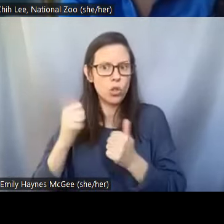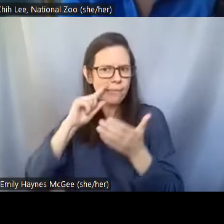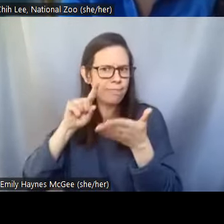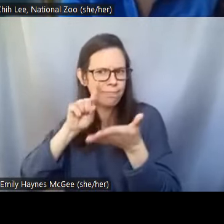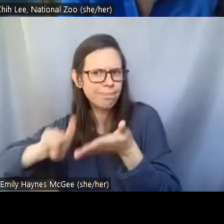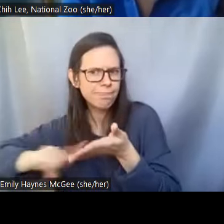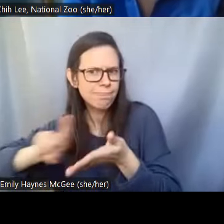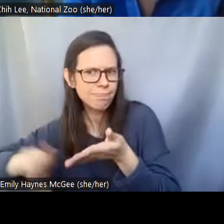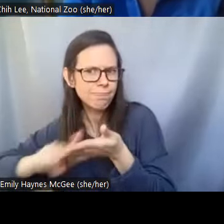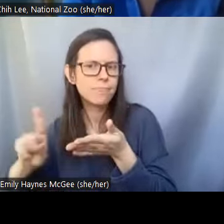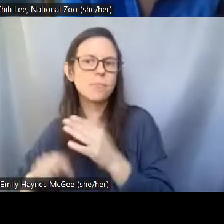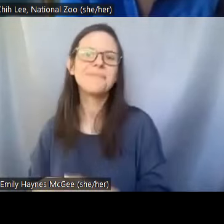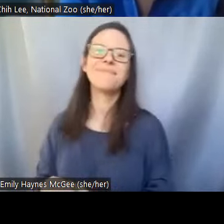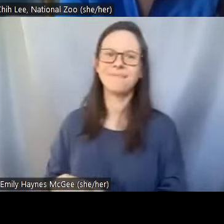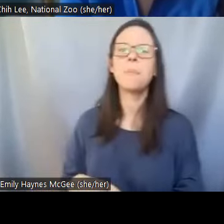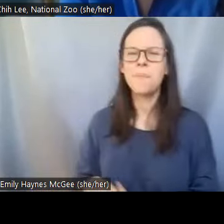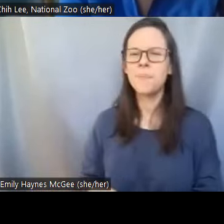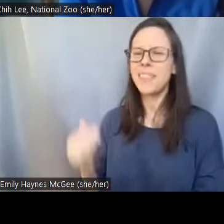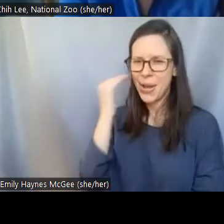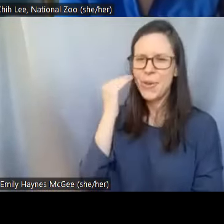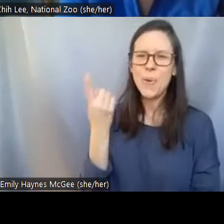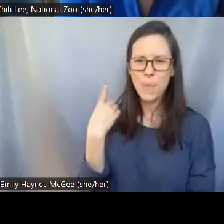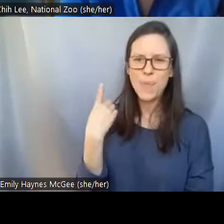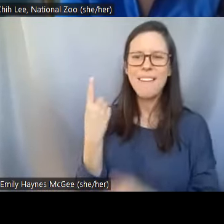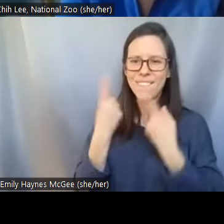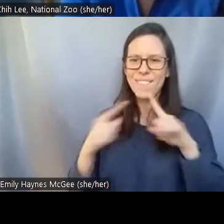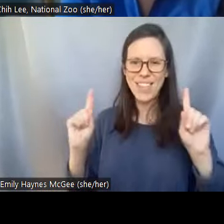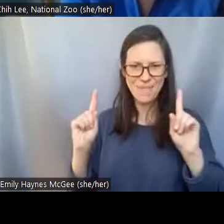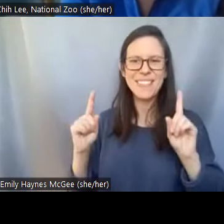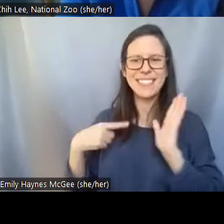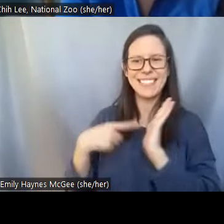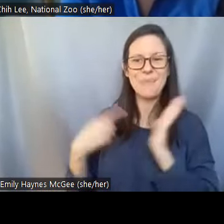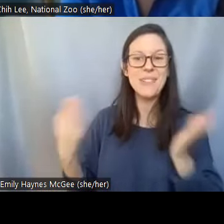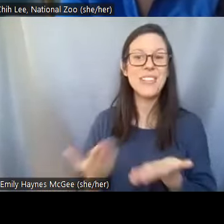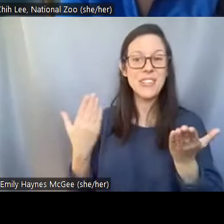a pretty infamous example here at the National Zoo and at the Smithsonian Conservation Biology